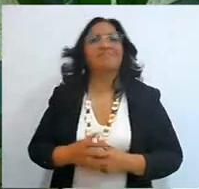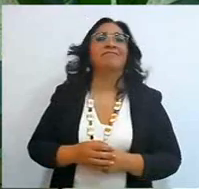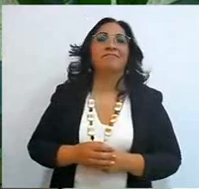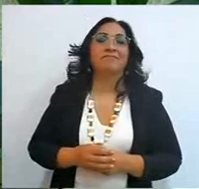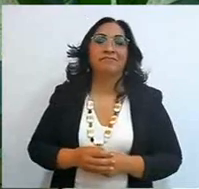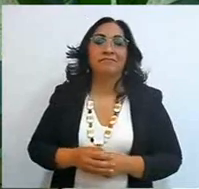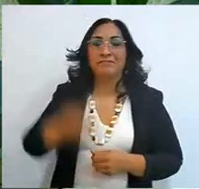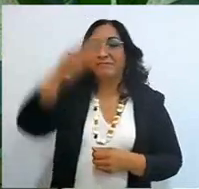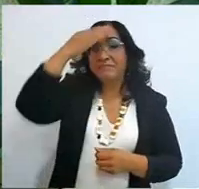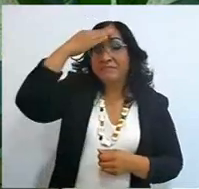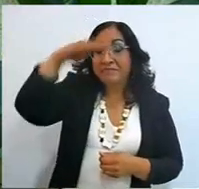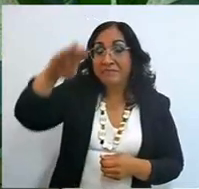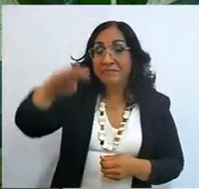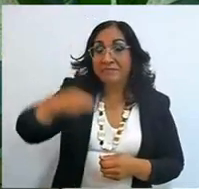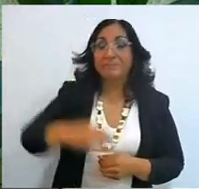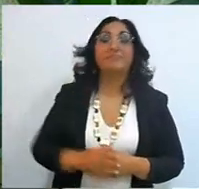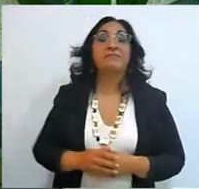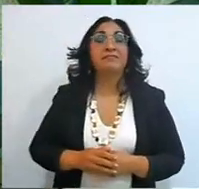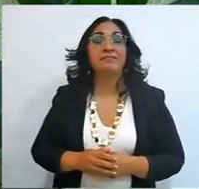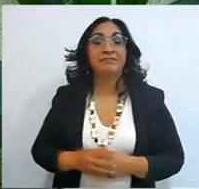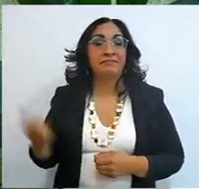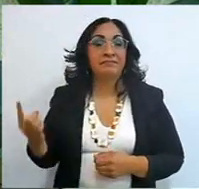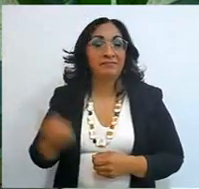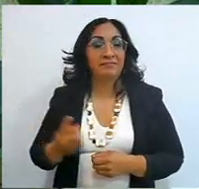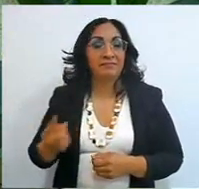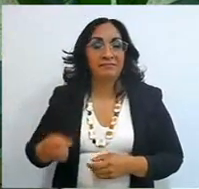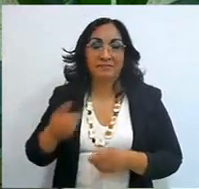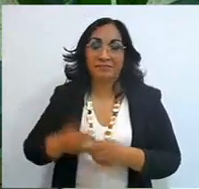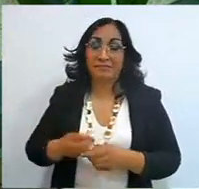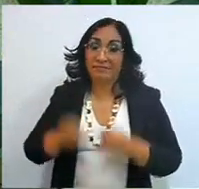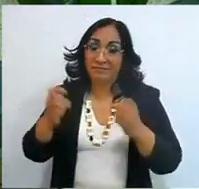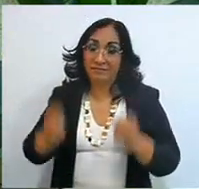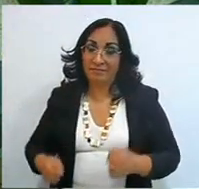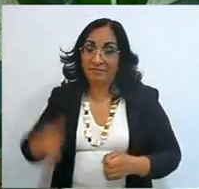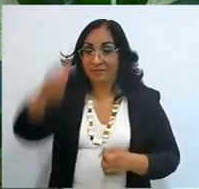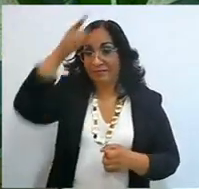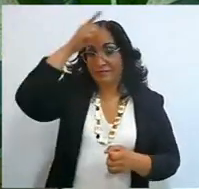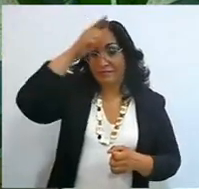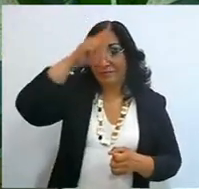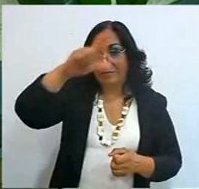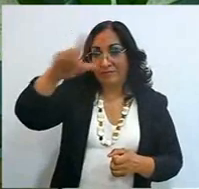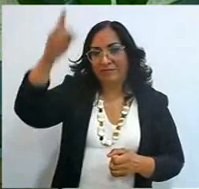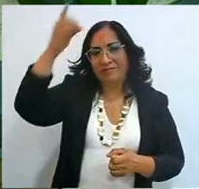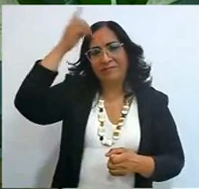and knew that he where the spirit of God is is free,